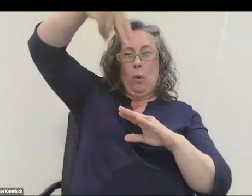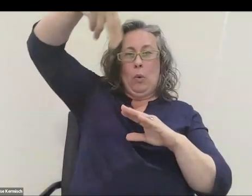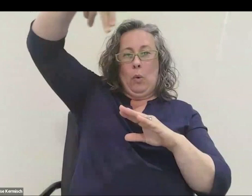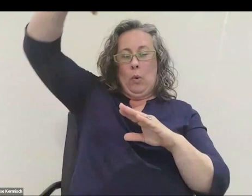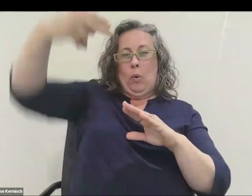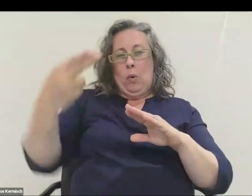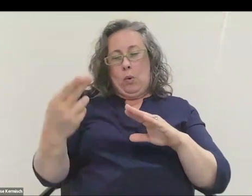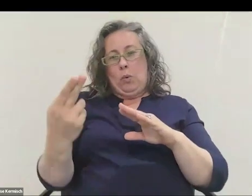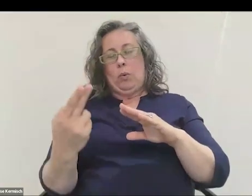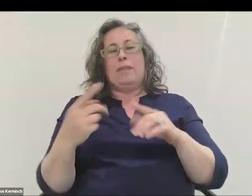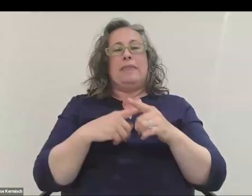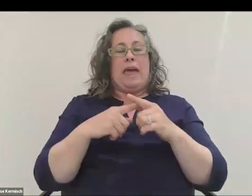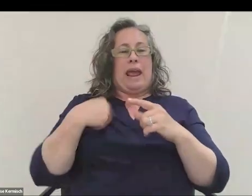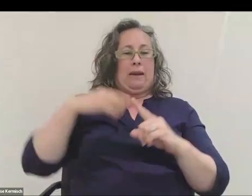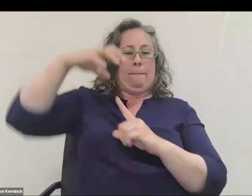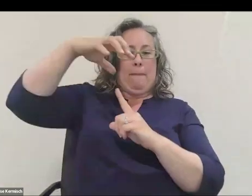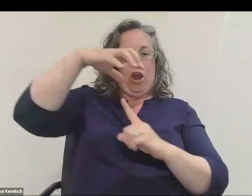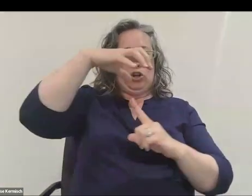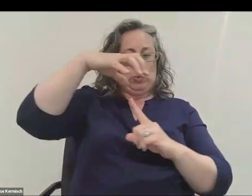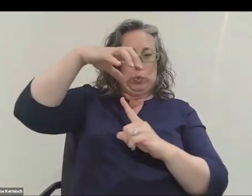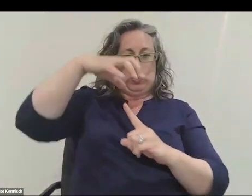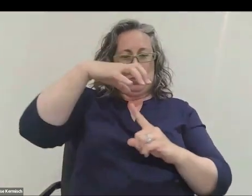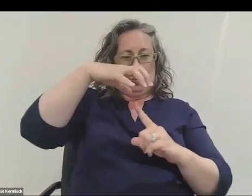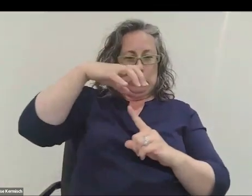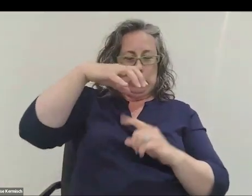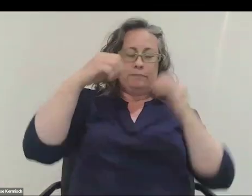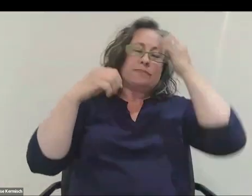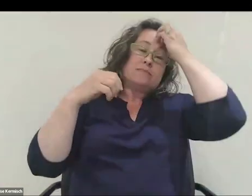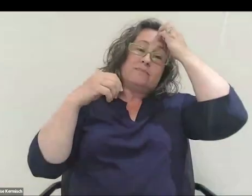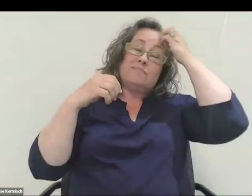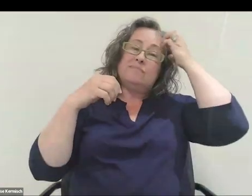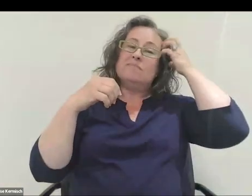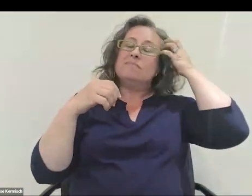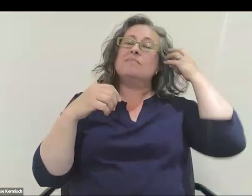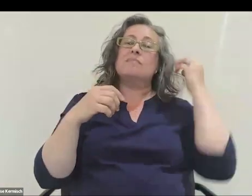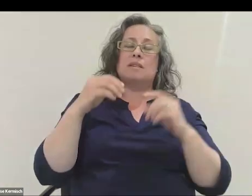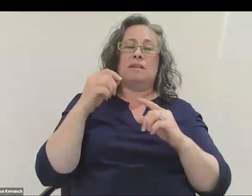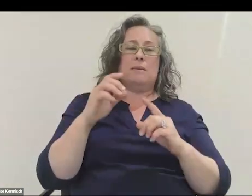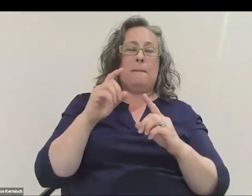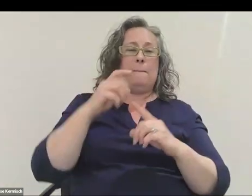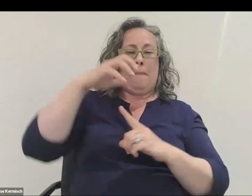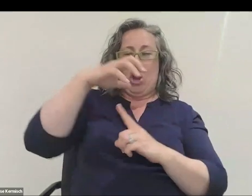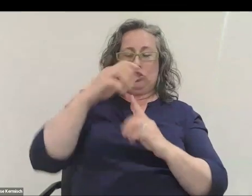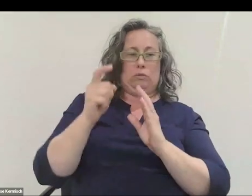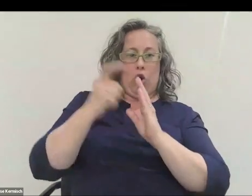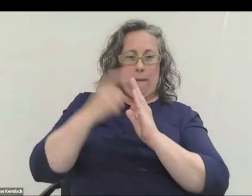Then there was a parachute that came out automatically. The parachute popped out. On the bottom of the video,